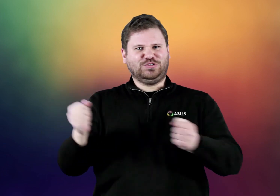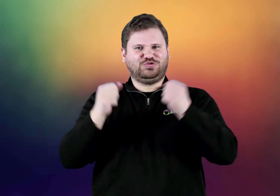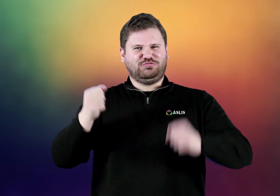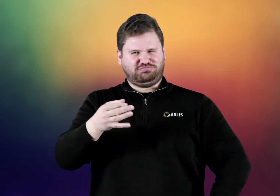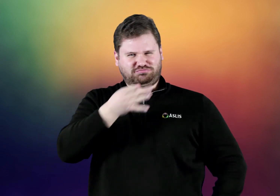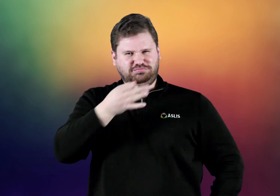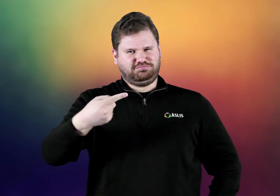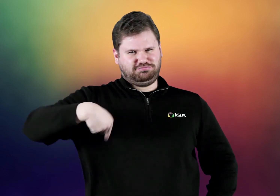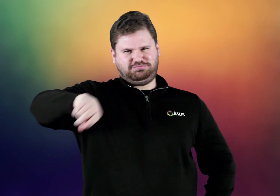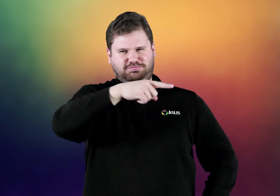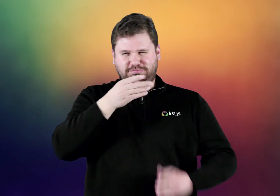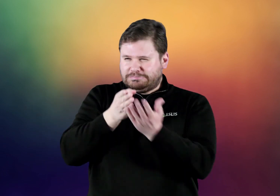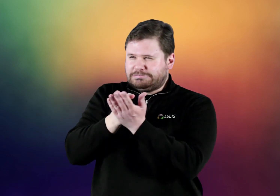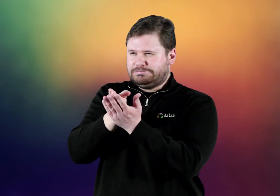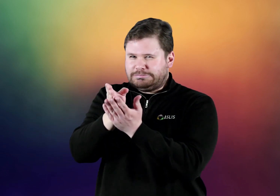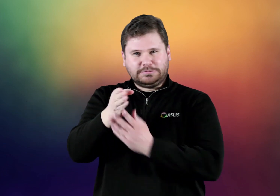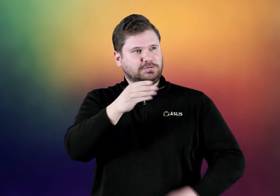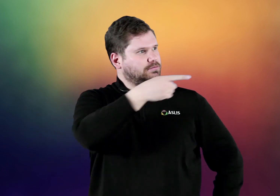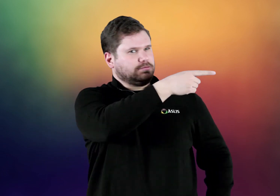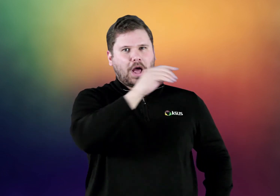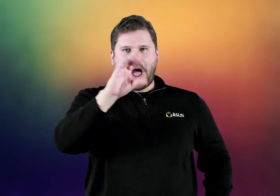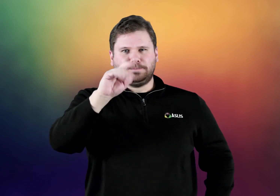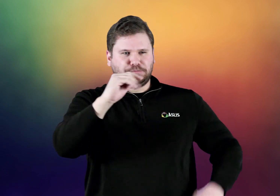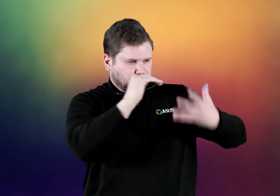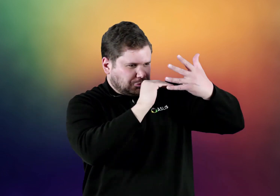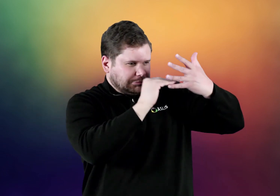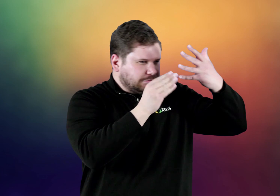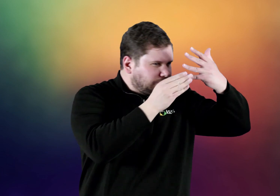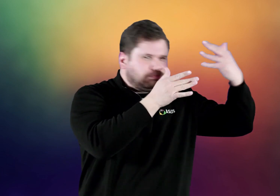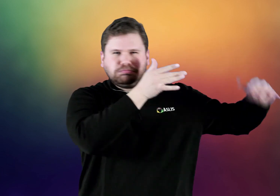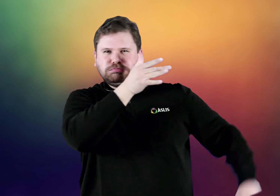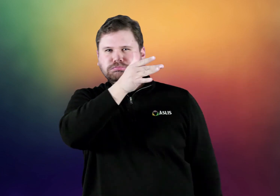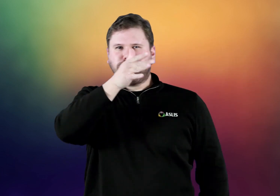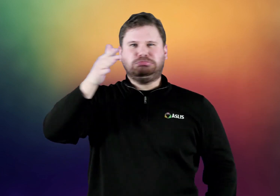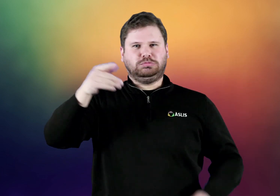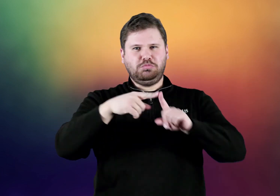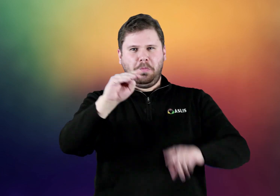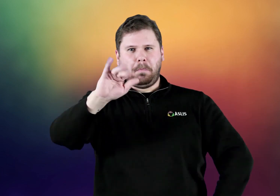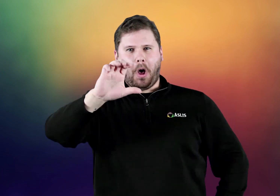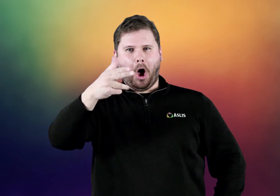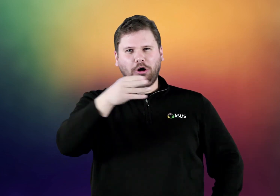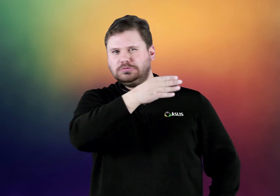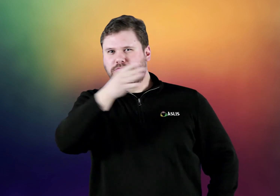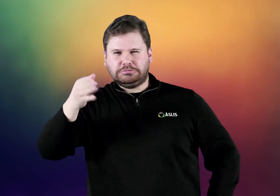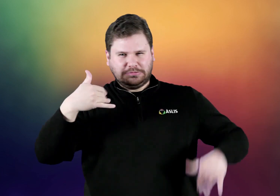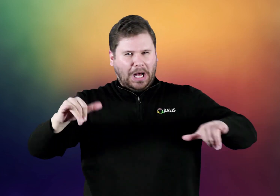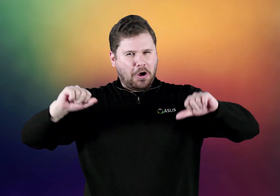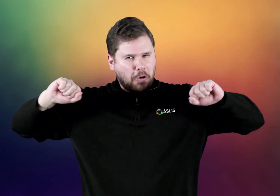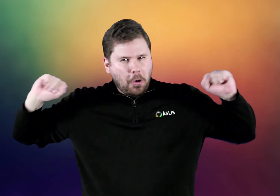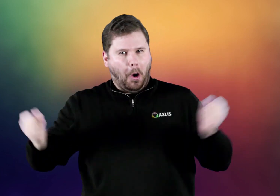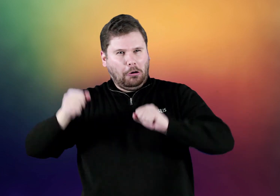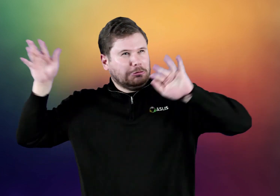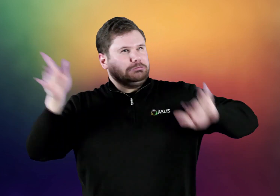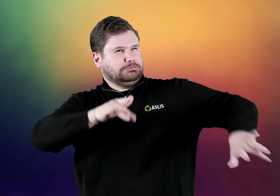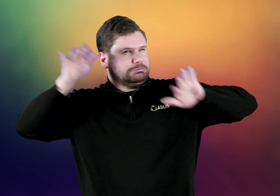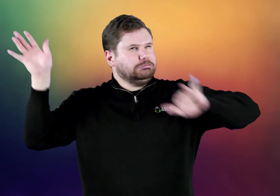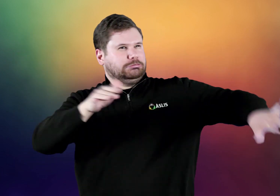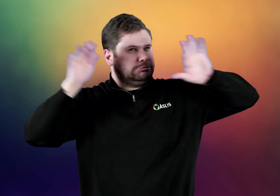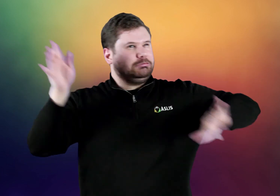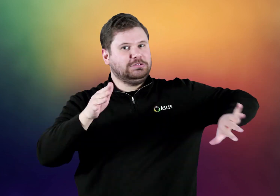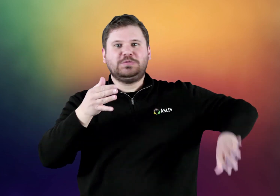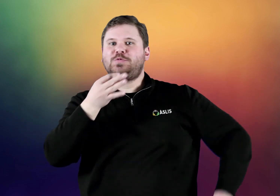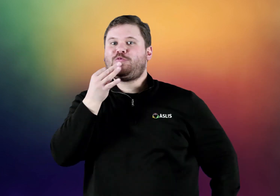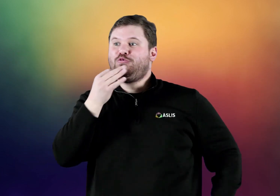We toughed through a LONG winter from the end of October to March! And it's still cold and snowing!